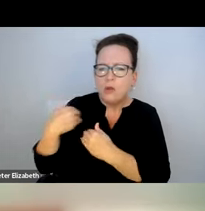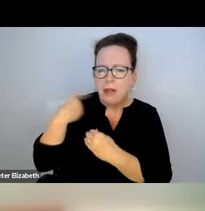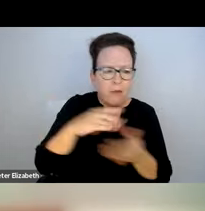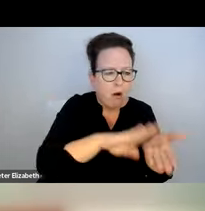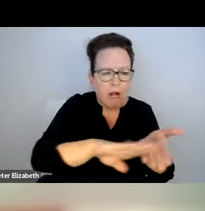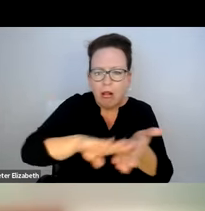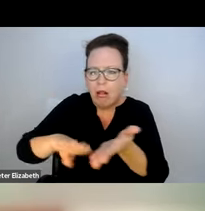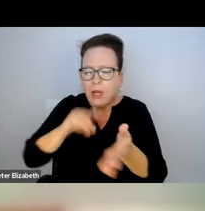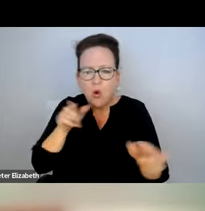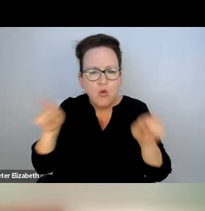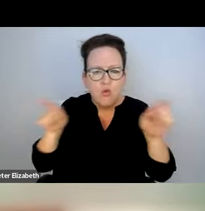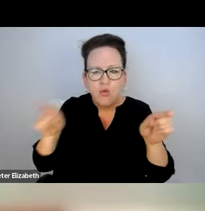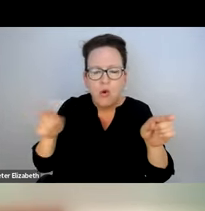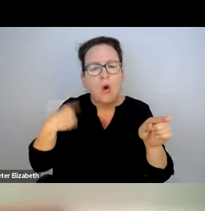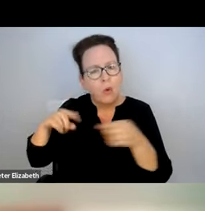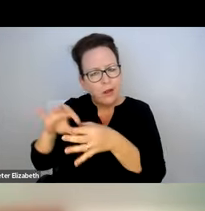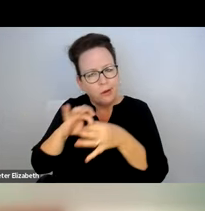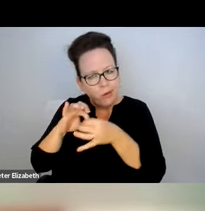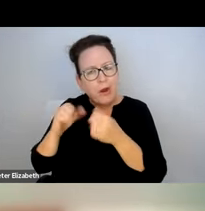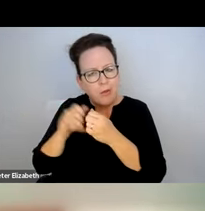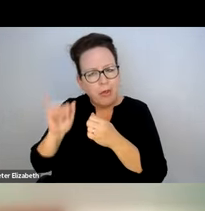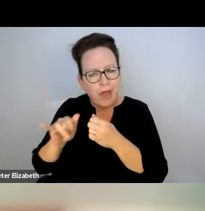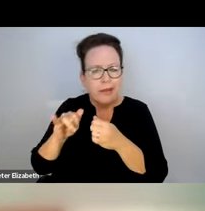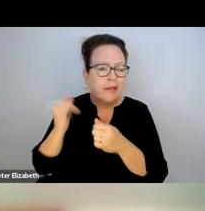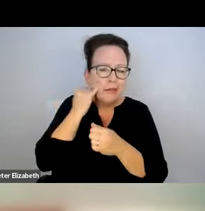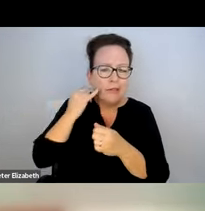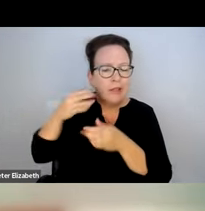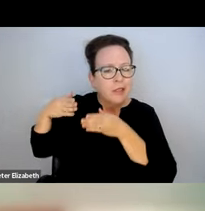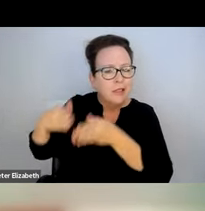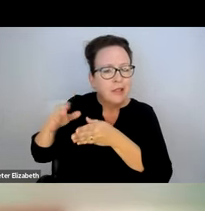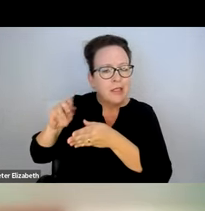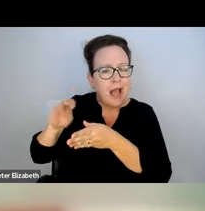MUNICIPALITIES WHEN THERE'S ISSUES ON WHO IS RESPONSIBLE FOR TAKING CARE OF ROADWAY OR